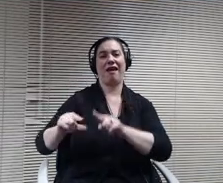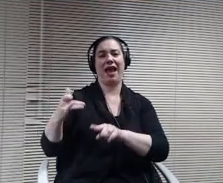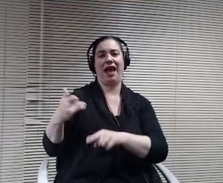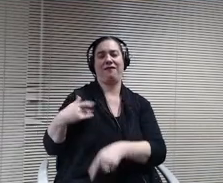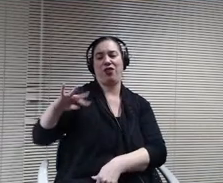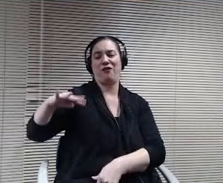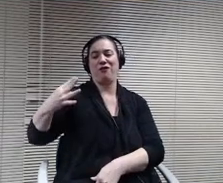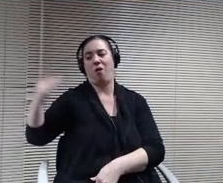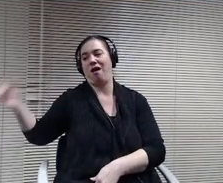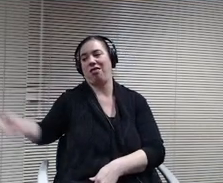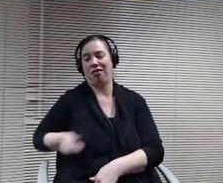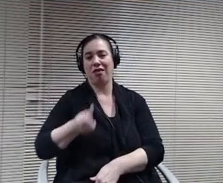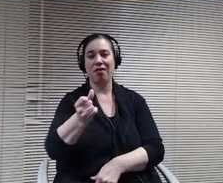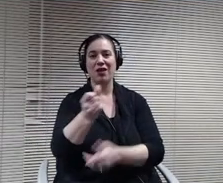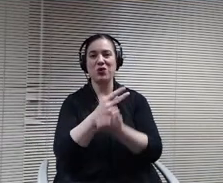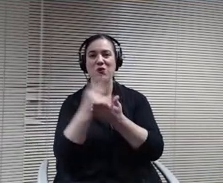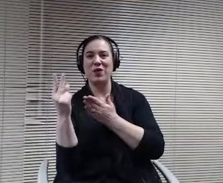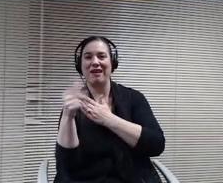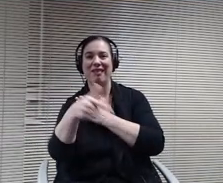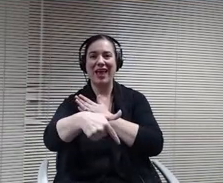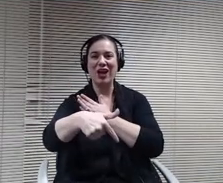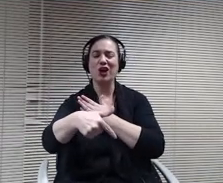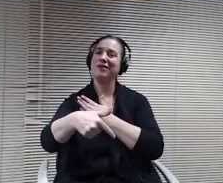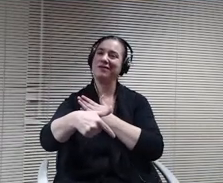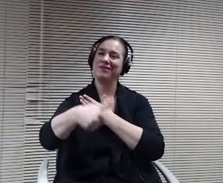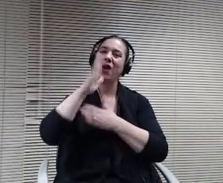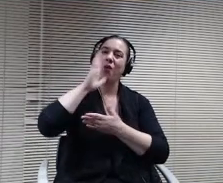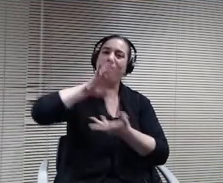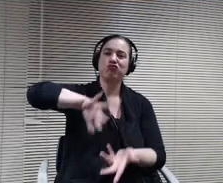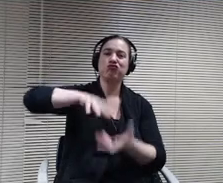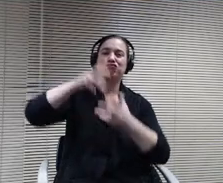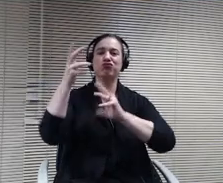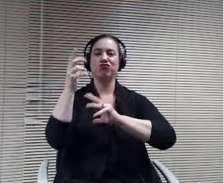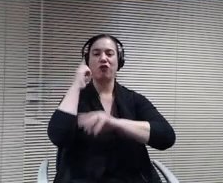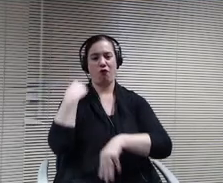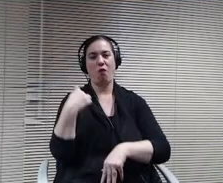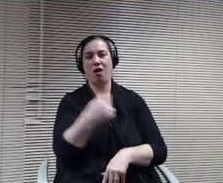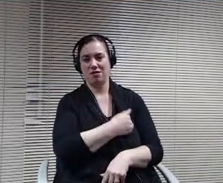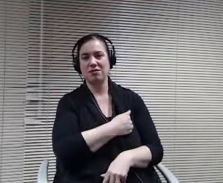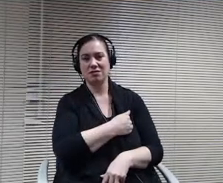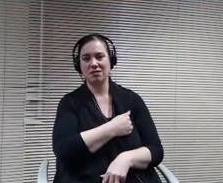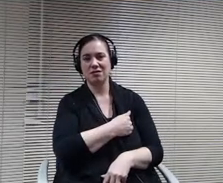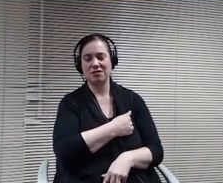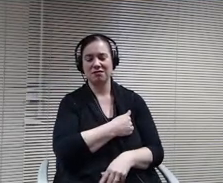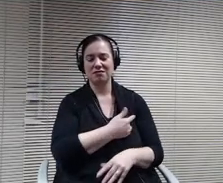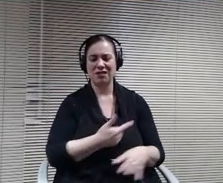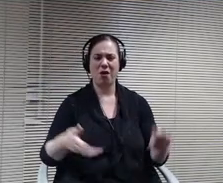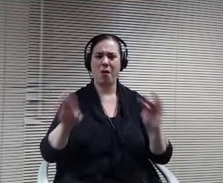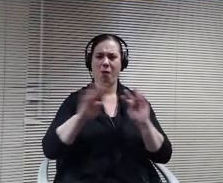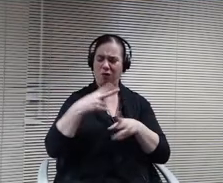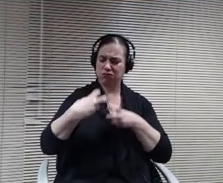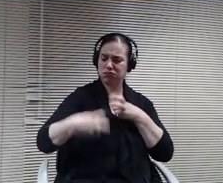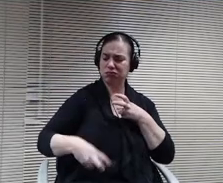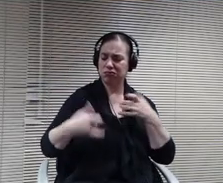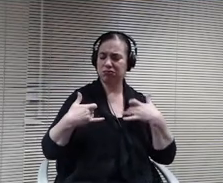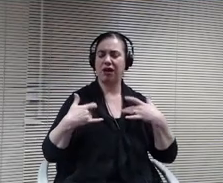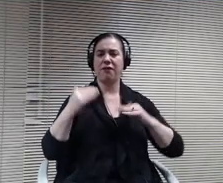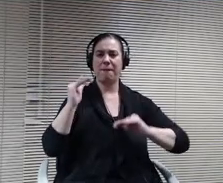problematic for us and really make it more difficult to get the balance kind of instruction and the kind of start we want,